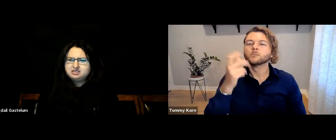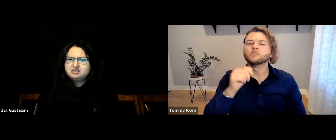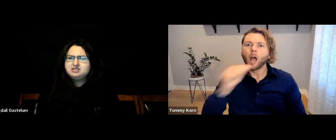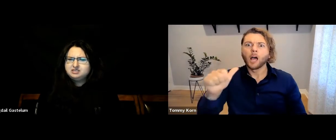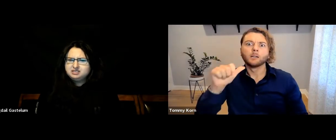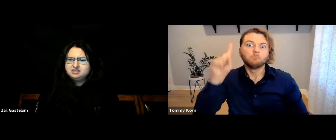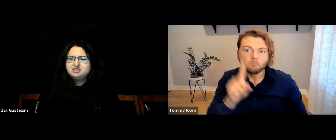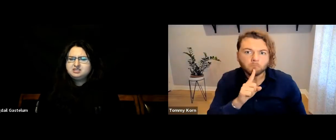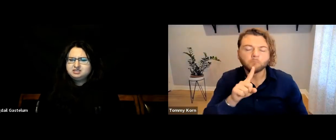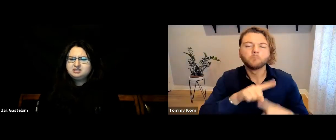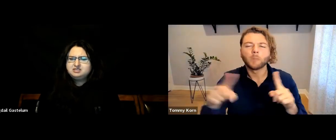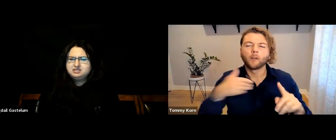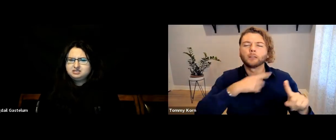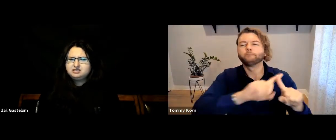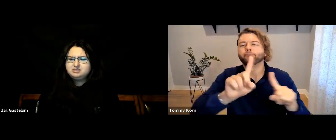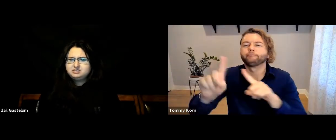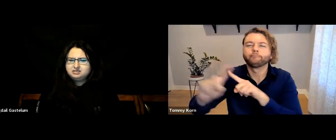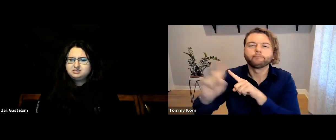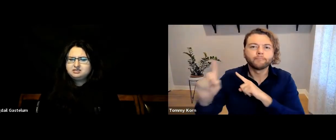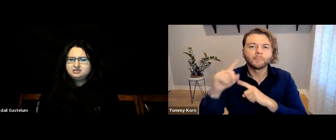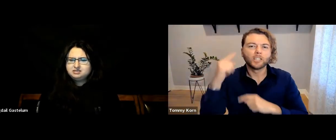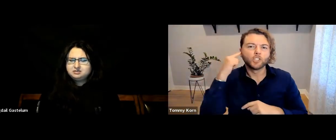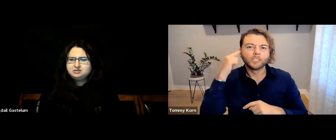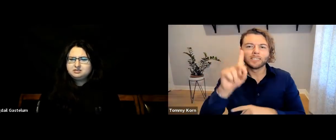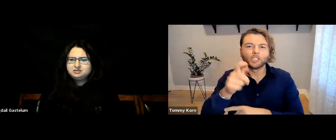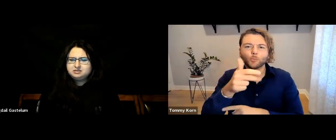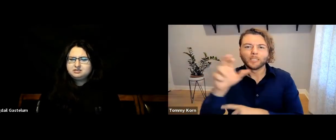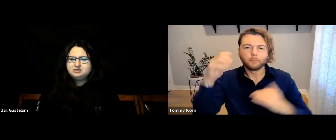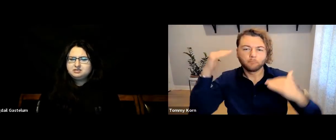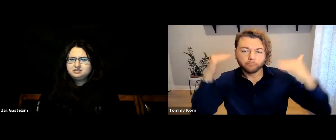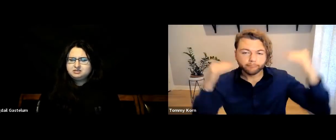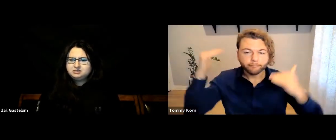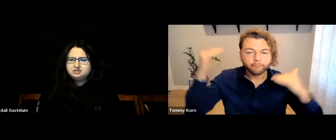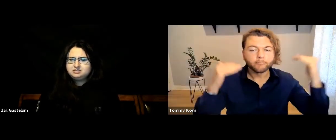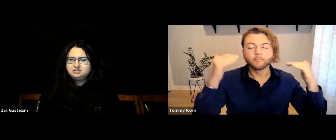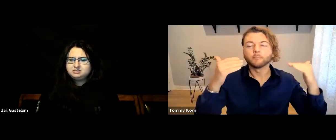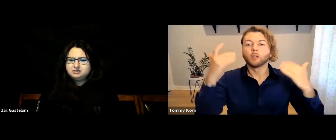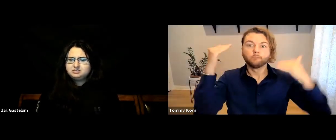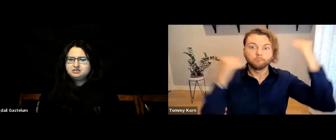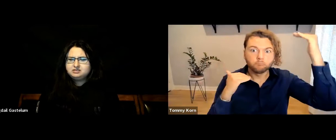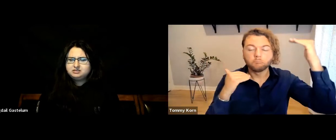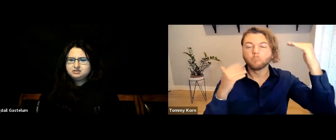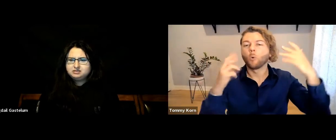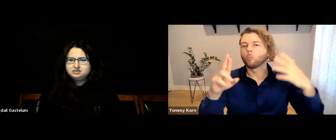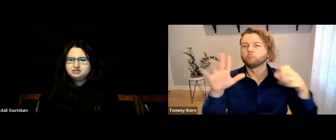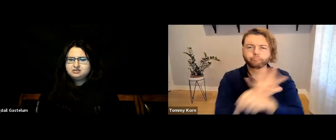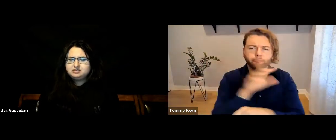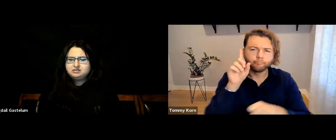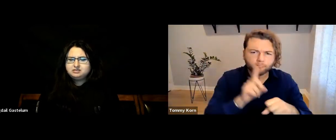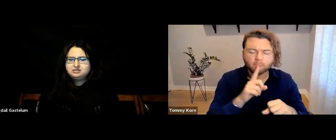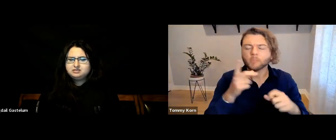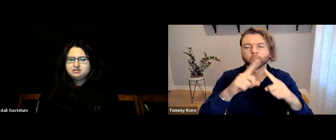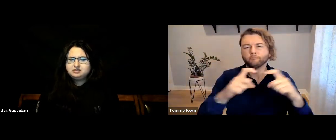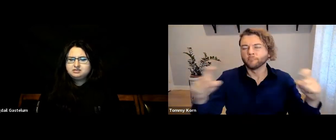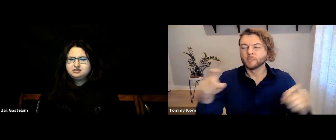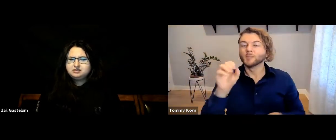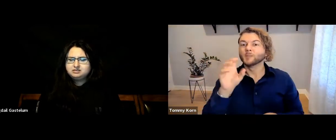They might not be fully deaf, but some degree of hearing loss.